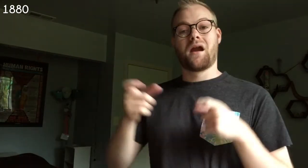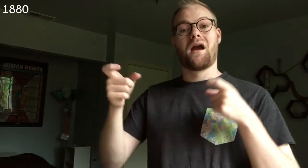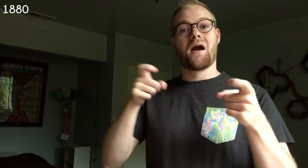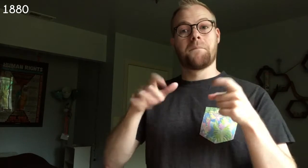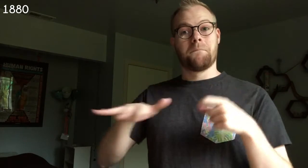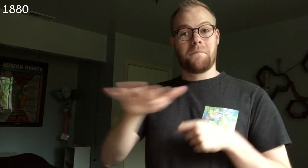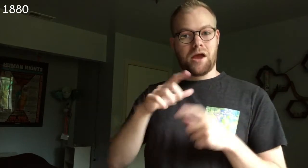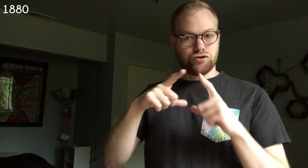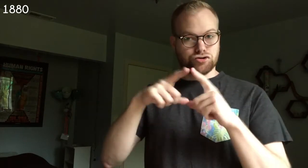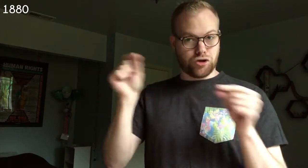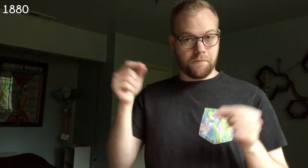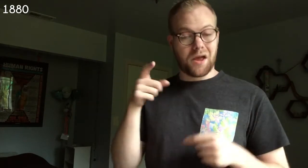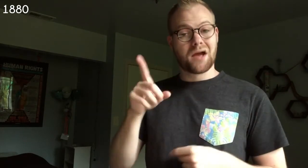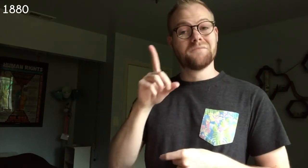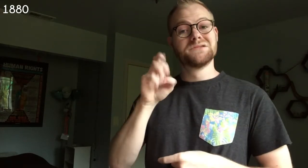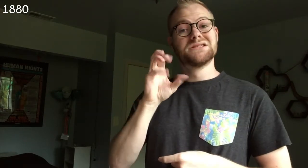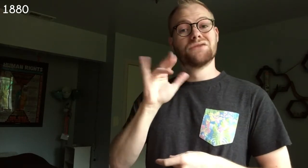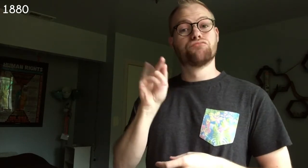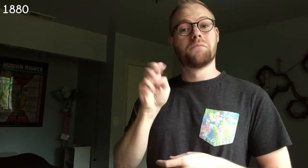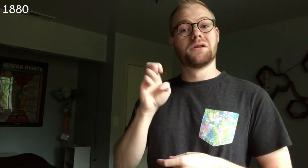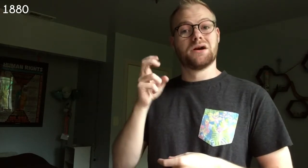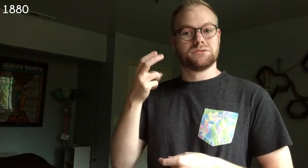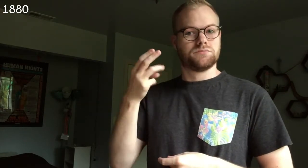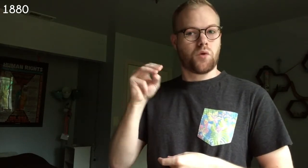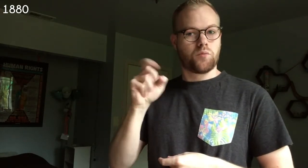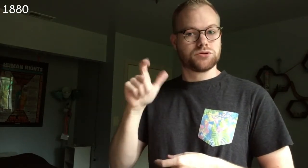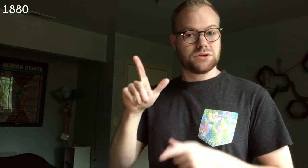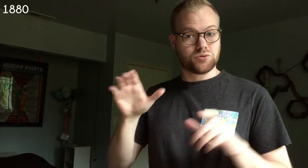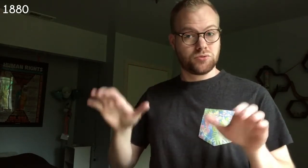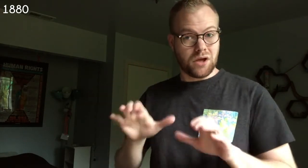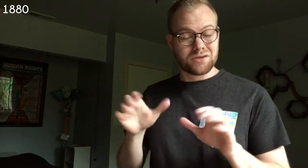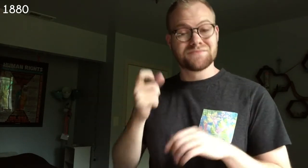1880 The Empire of Japan decriminalized homosexual acts,